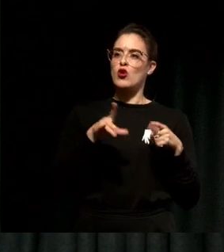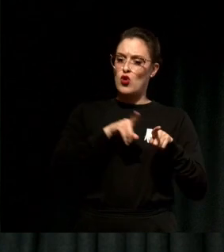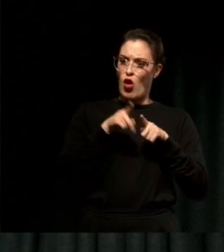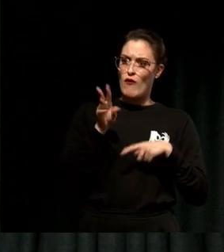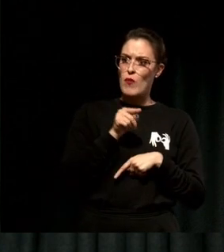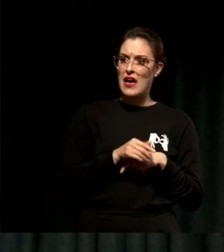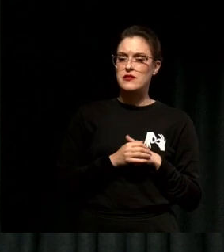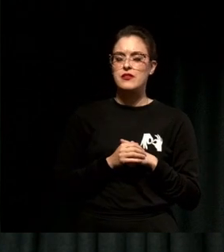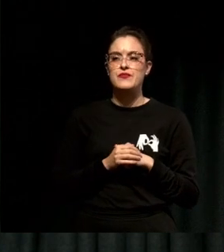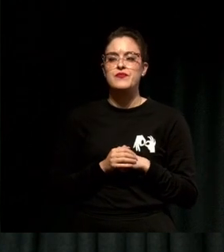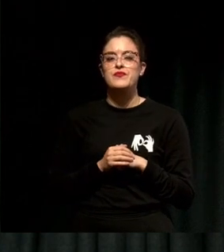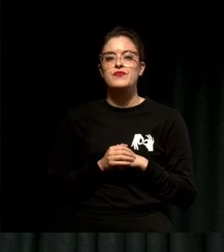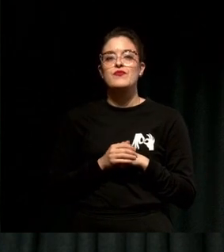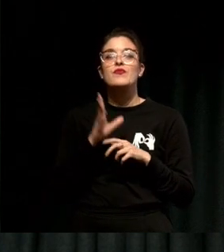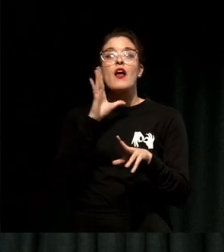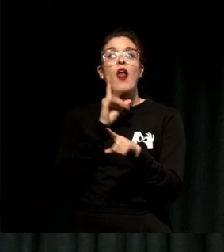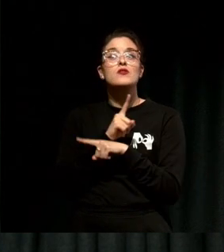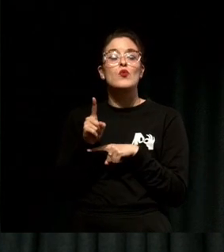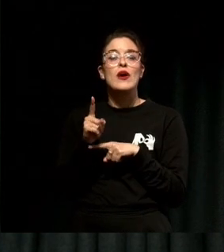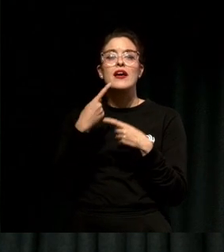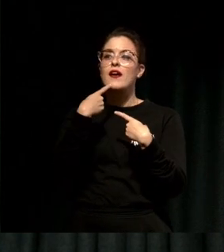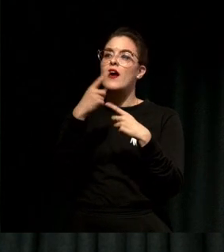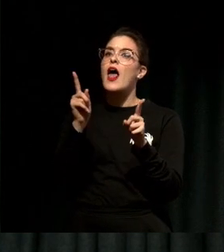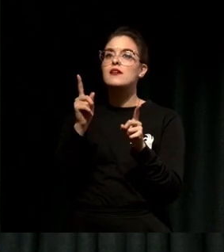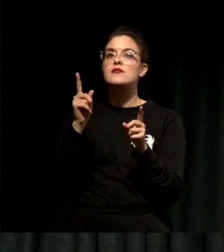Last week we announced that we received funding from the Google News initiative because we